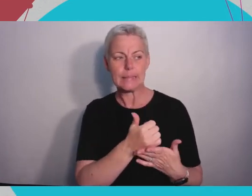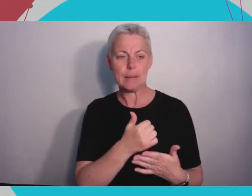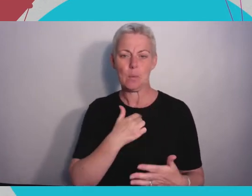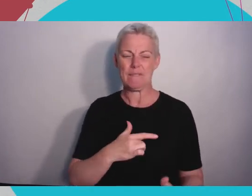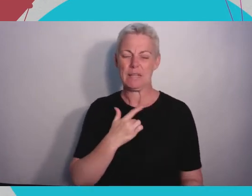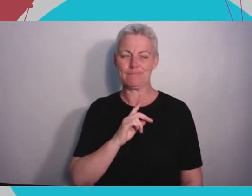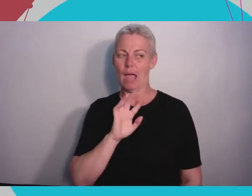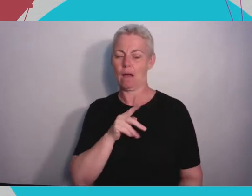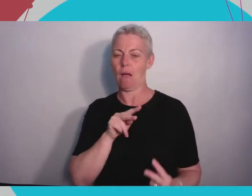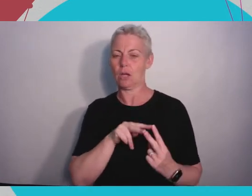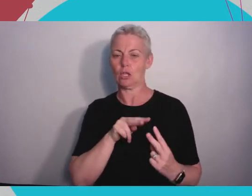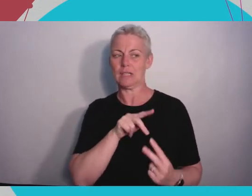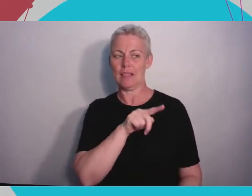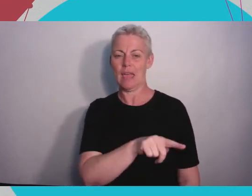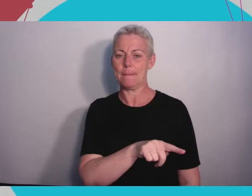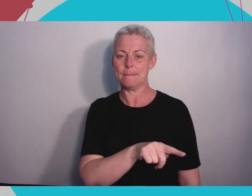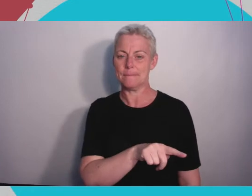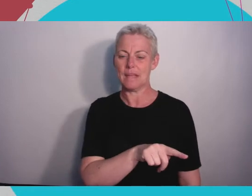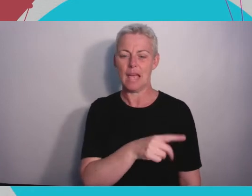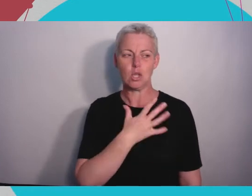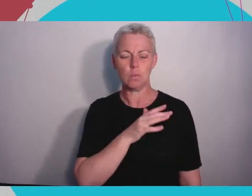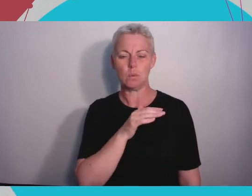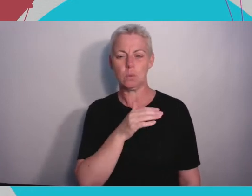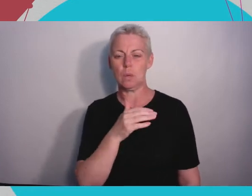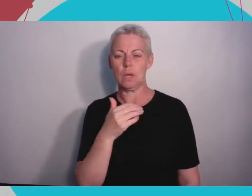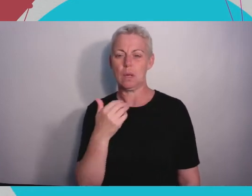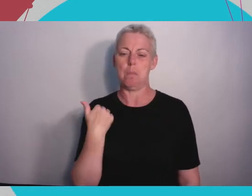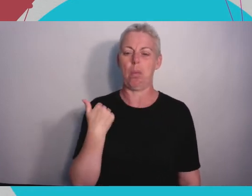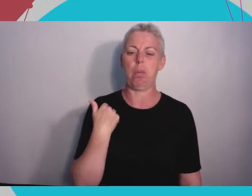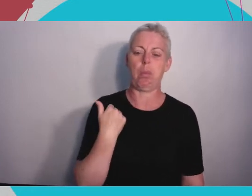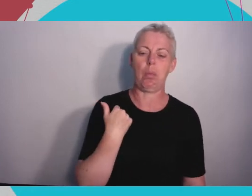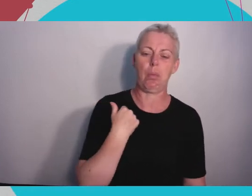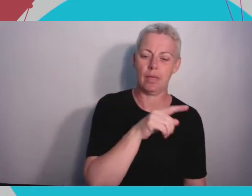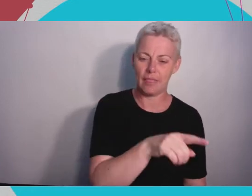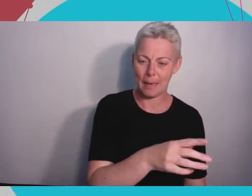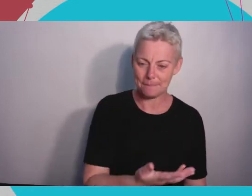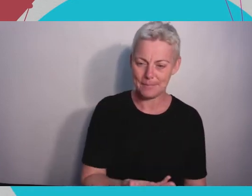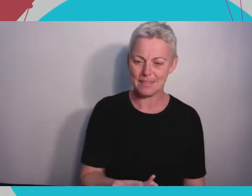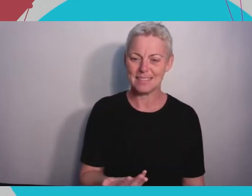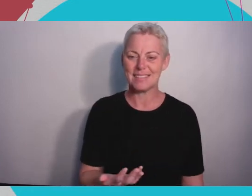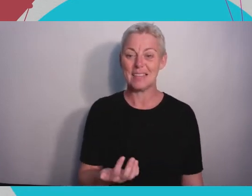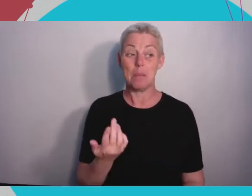too much bother but it's amazing if you just pick somebody and email them nine times out